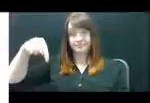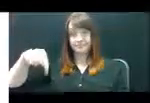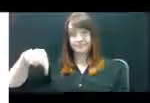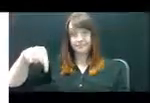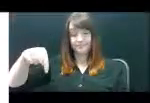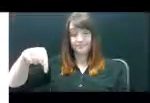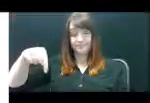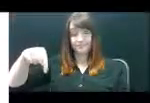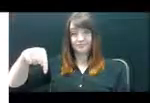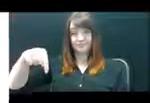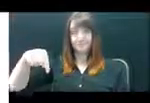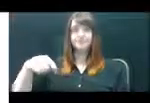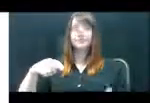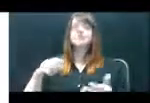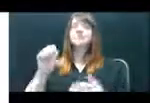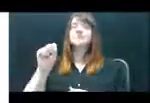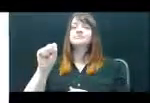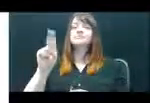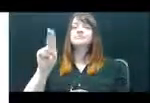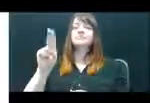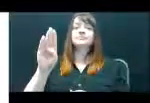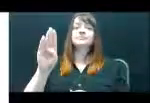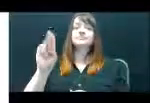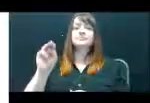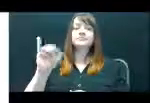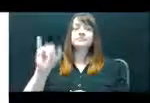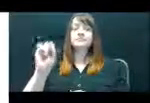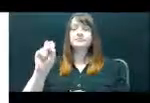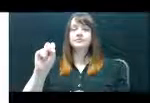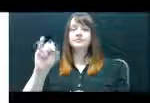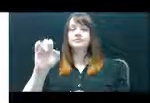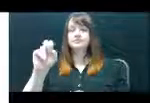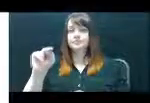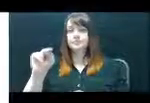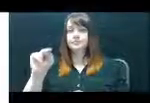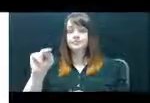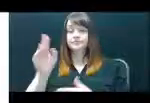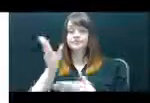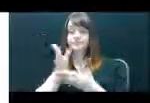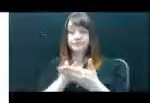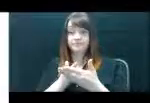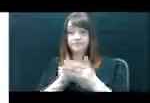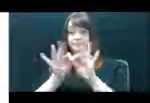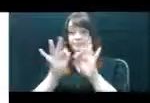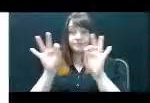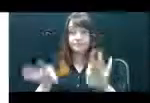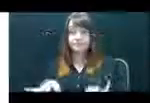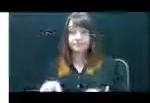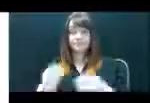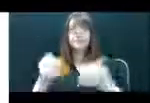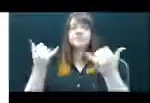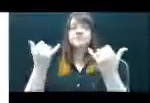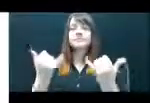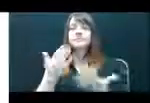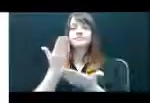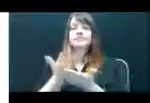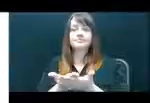bring you to the submission section of the form.